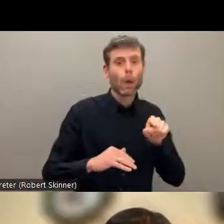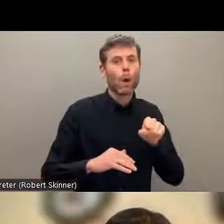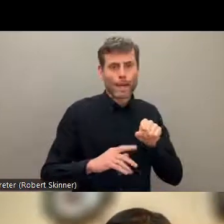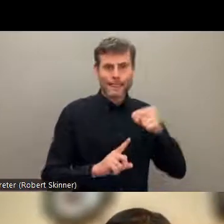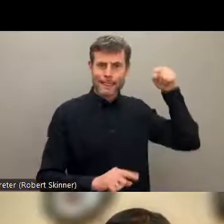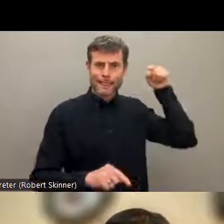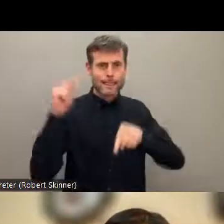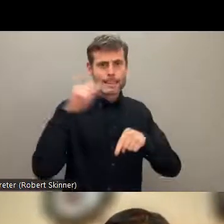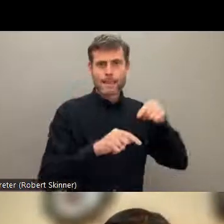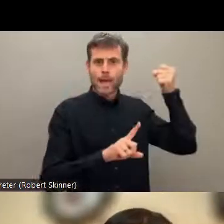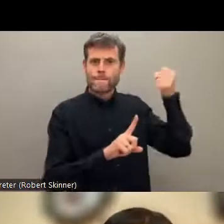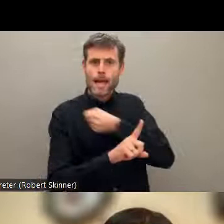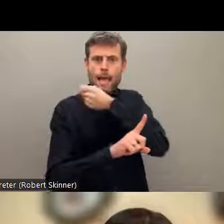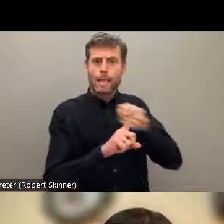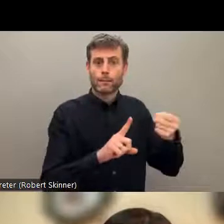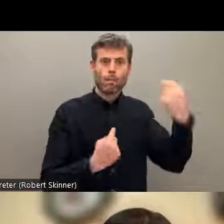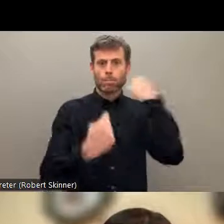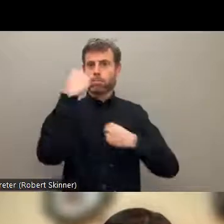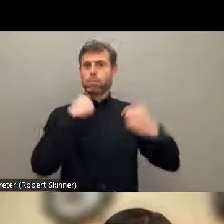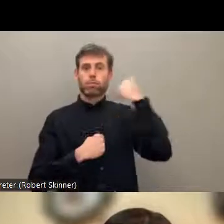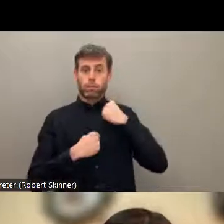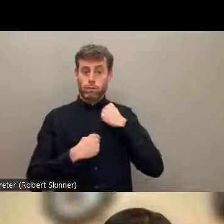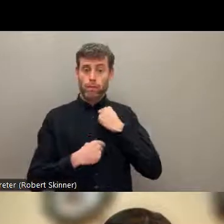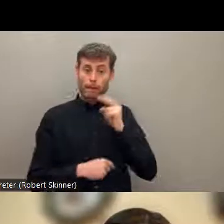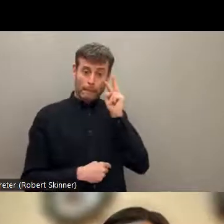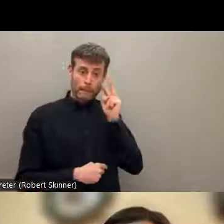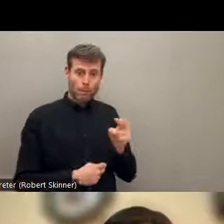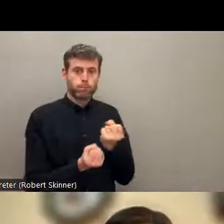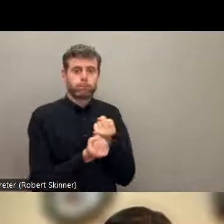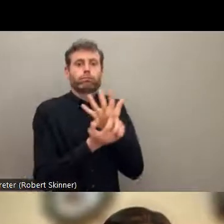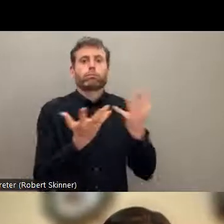This data